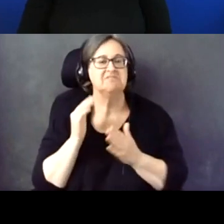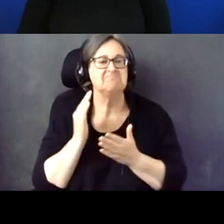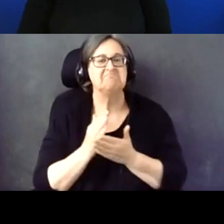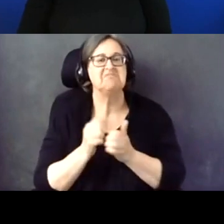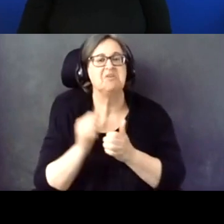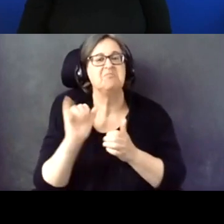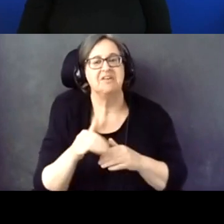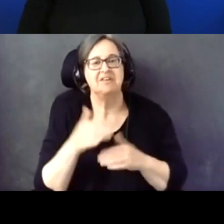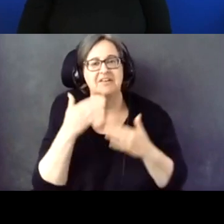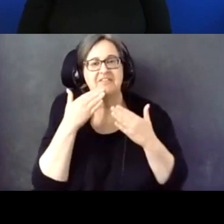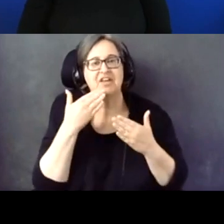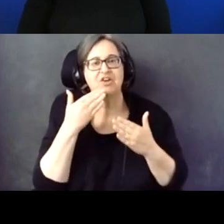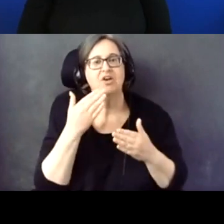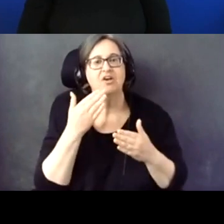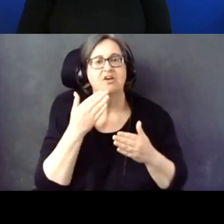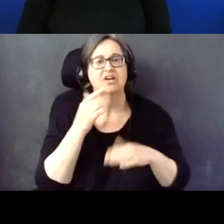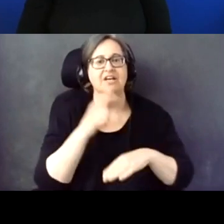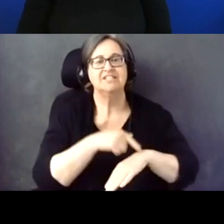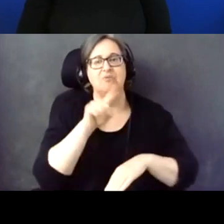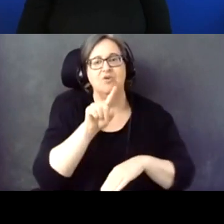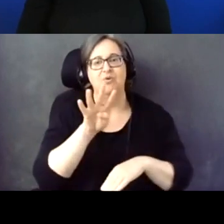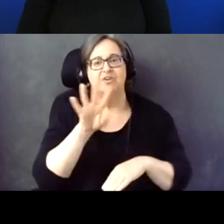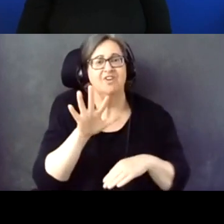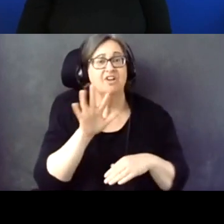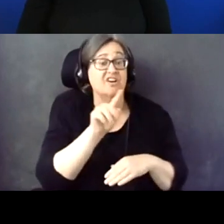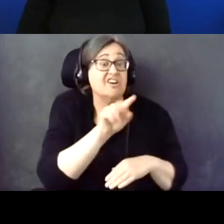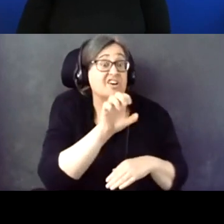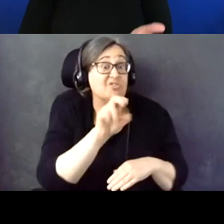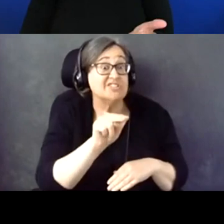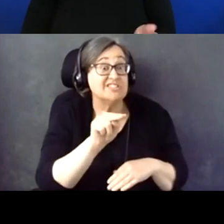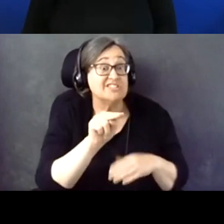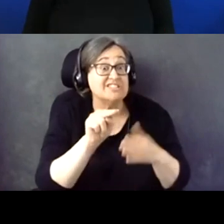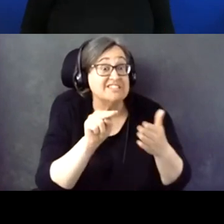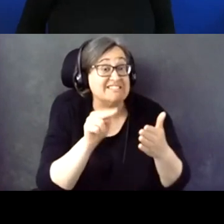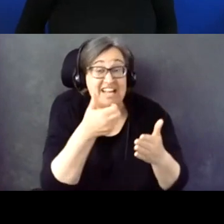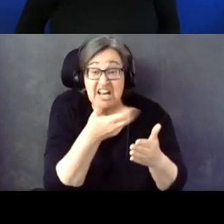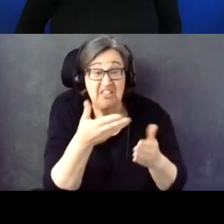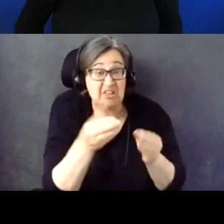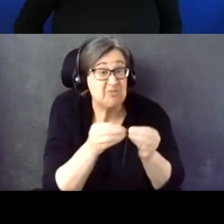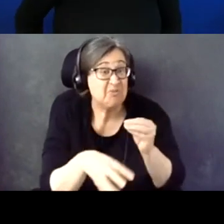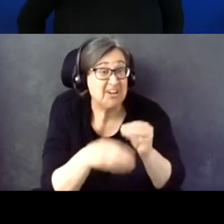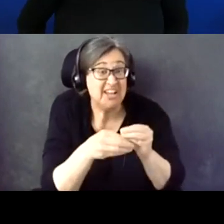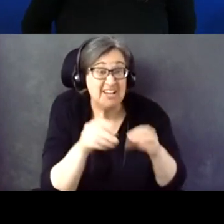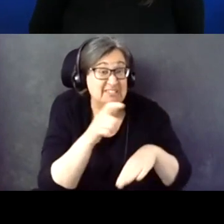And we're right at 1:45, but Kriston, anything to add?